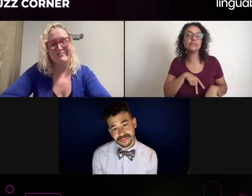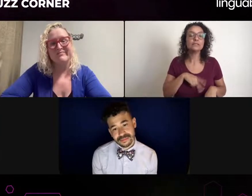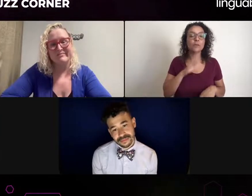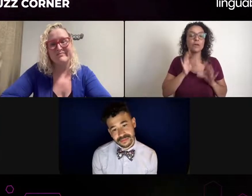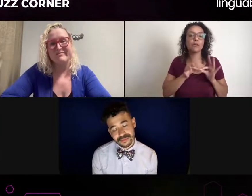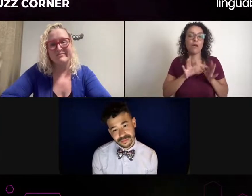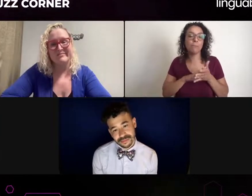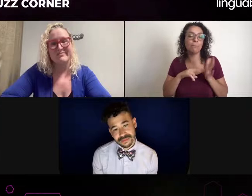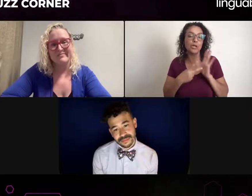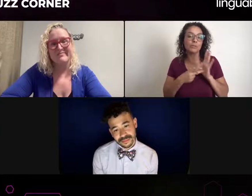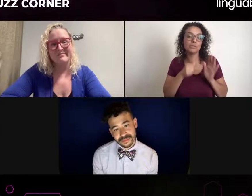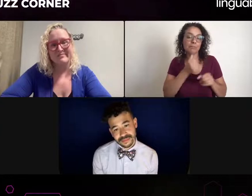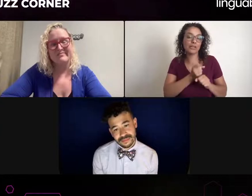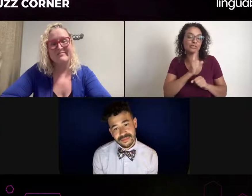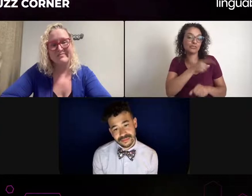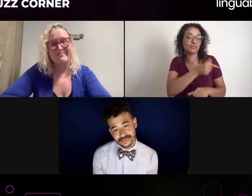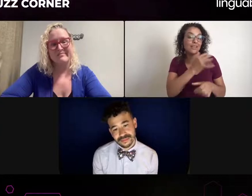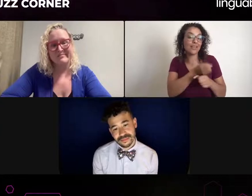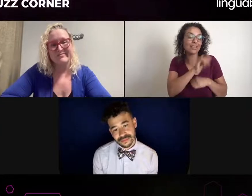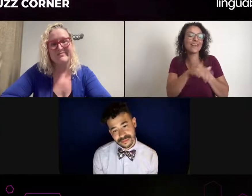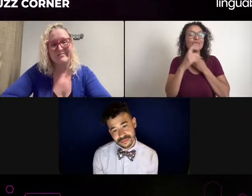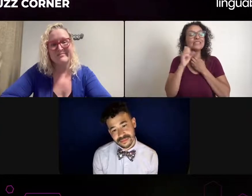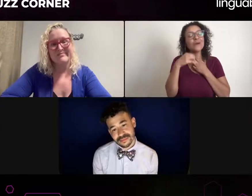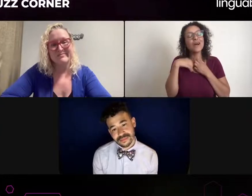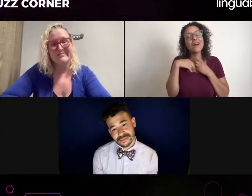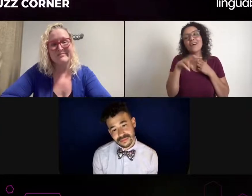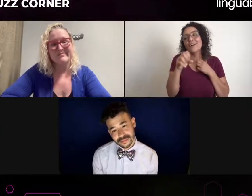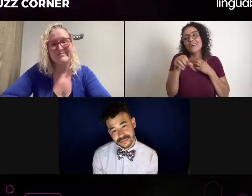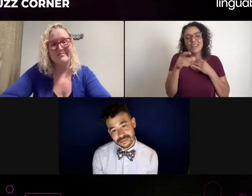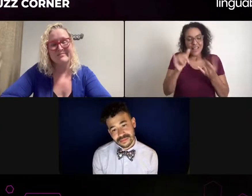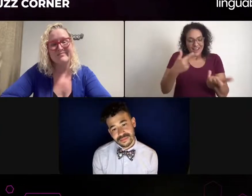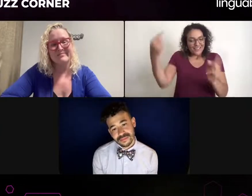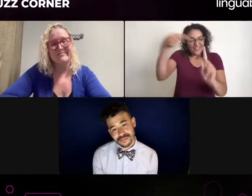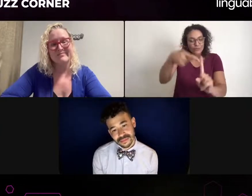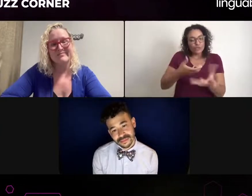Having a full day work, some happy hour. Then I hopped on the subway and I'm on the train.